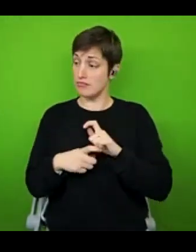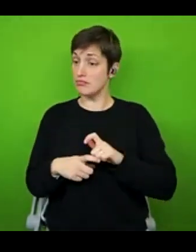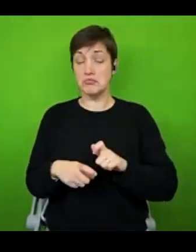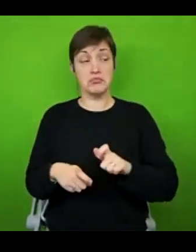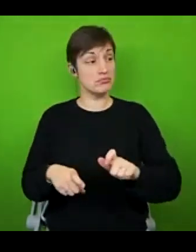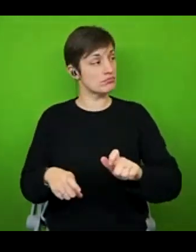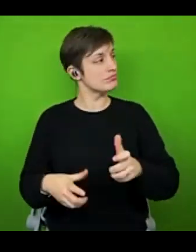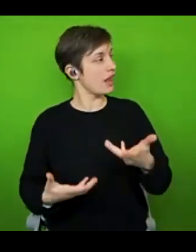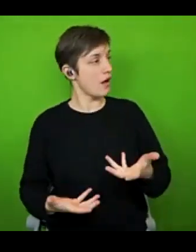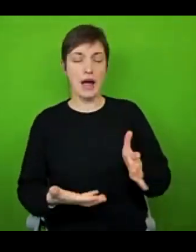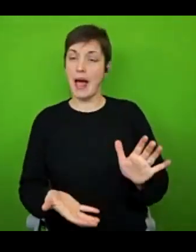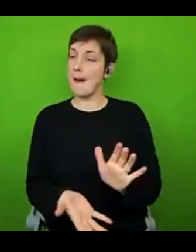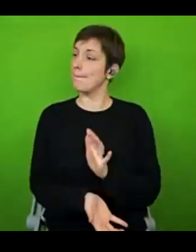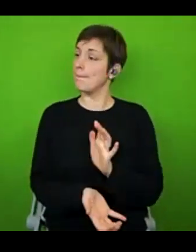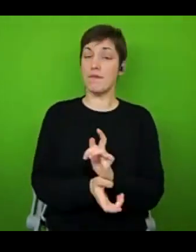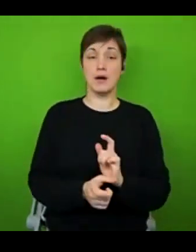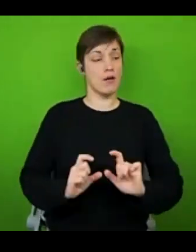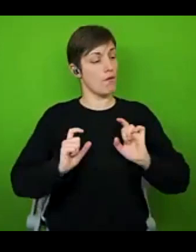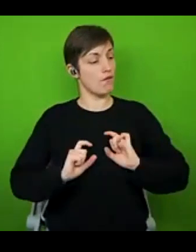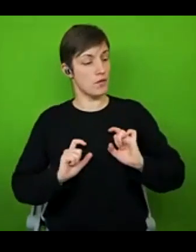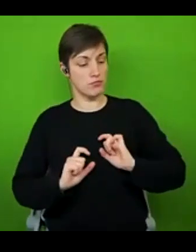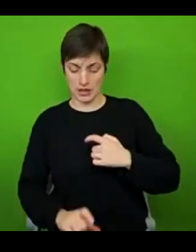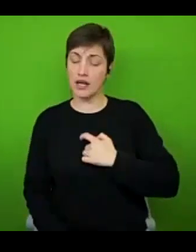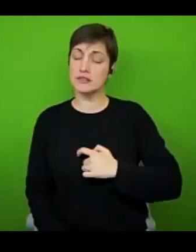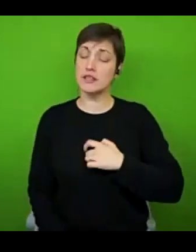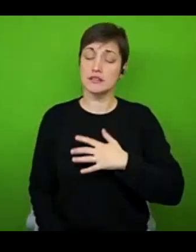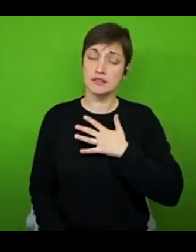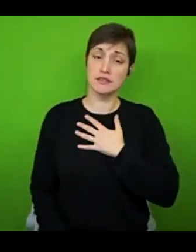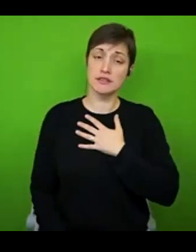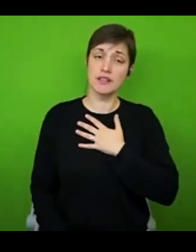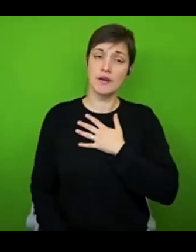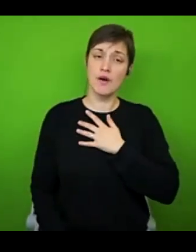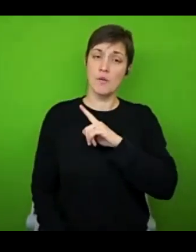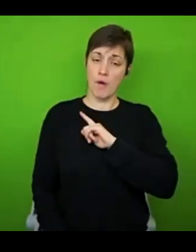I'm very comfortable in my chronic illness identity is because I've been able to connect with and learn from